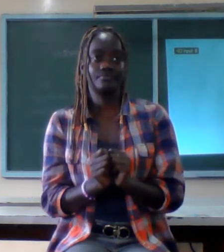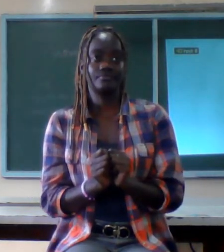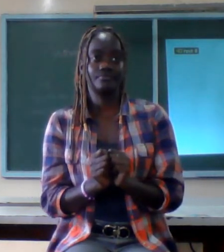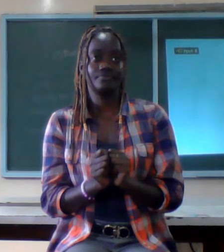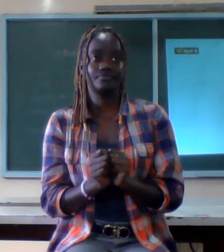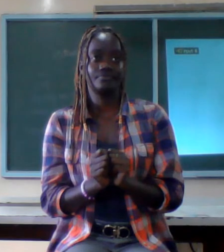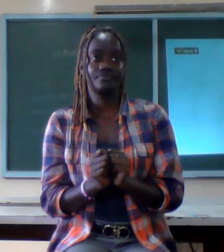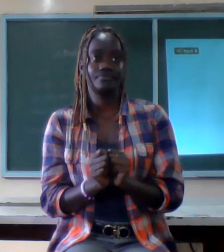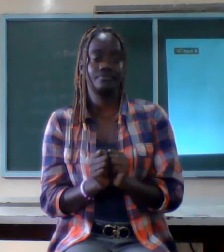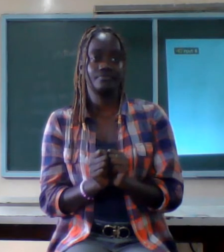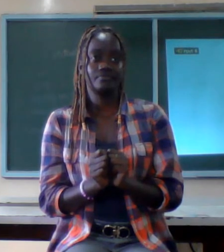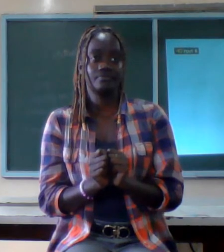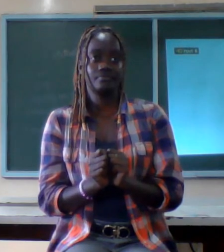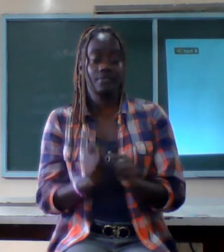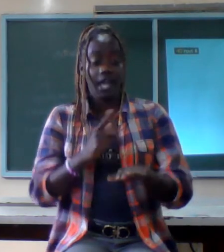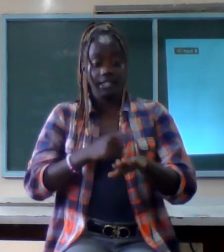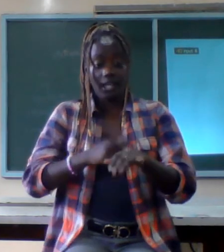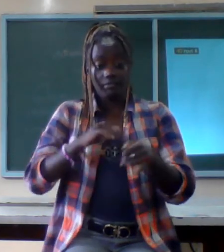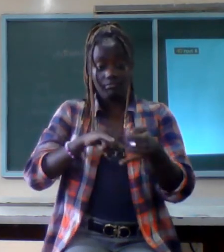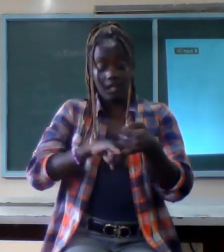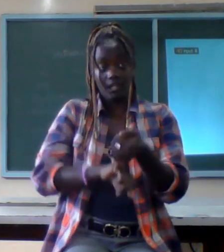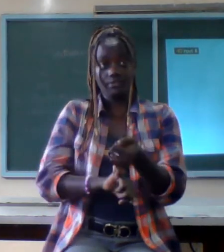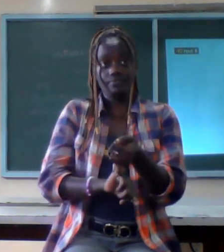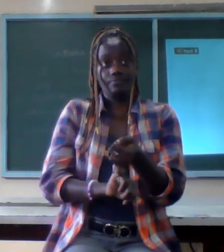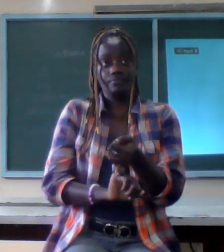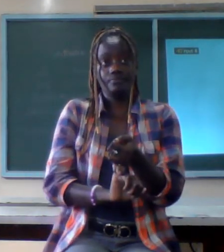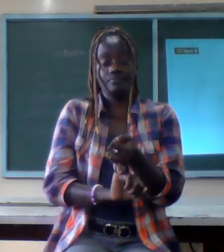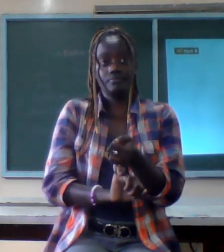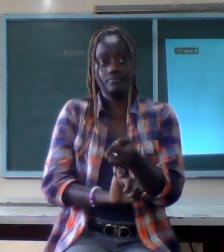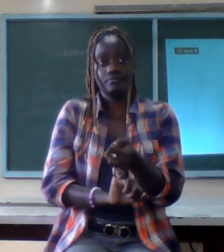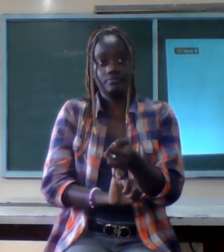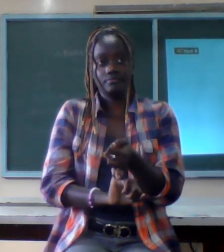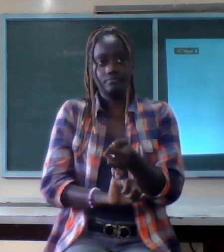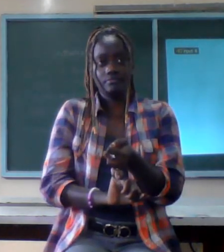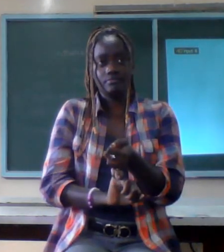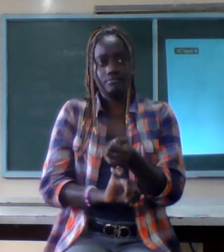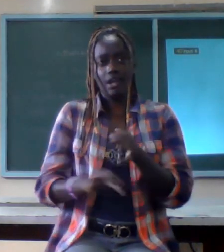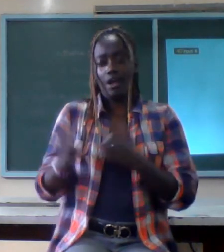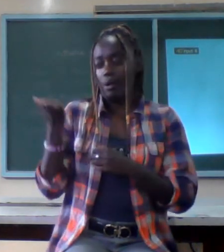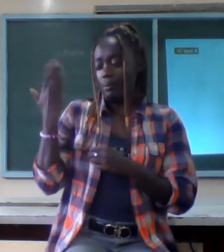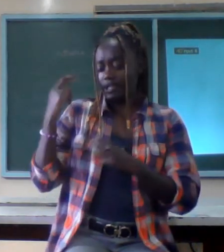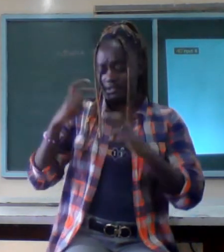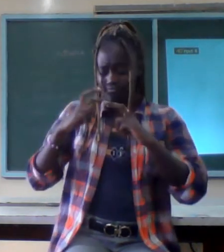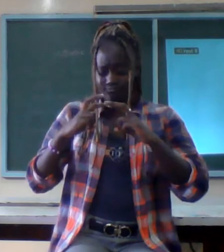or you want to get married stop digging into someone's path